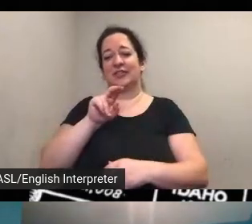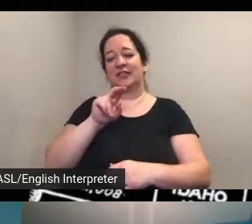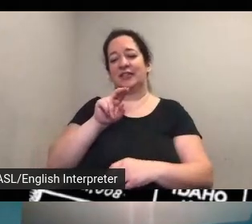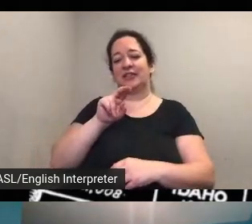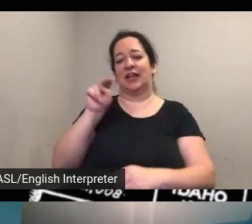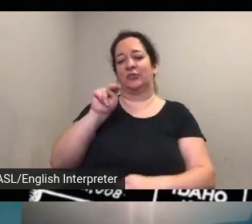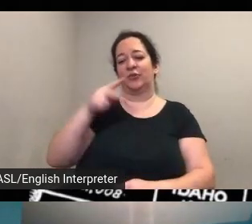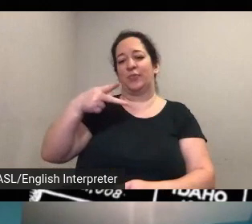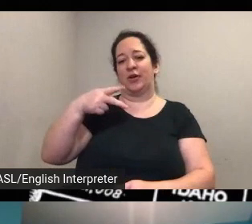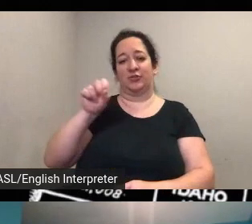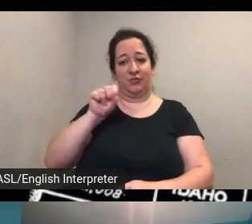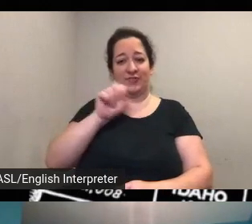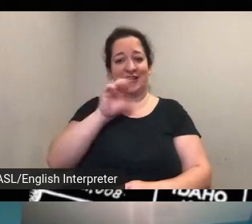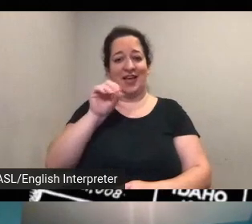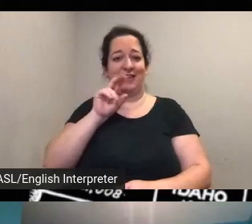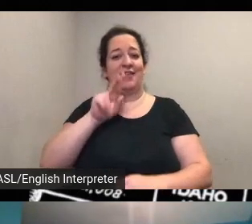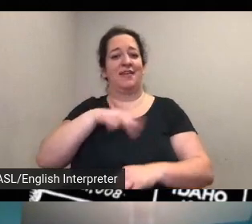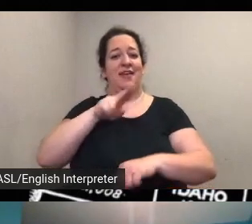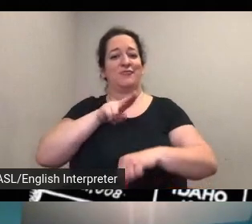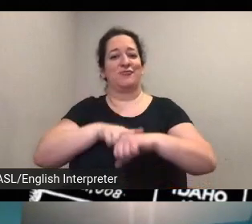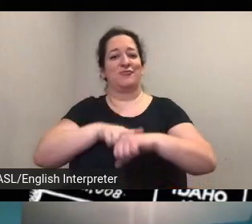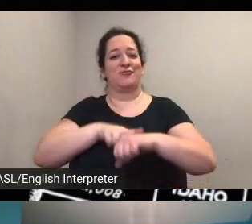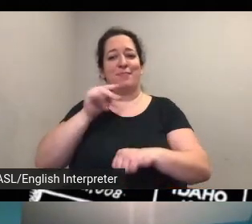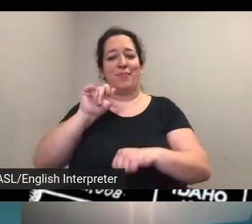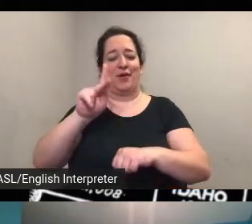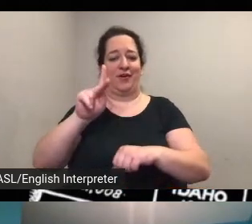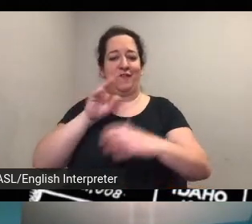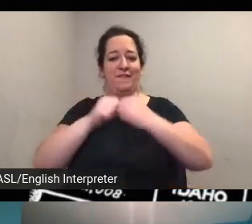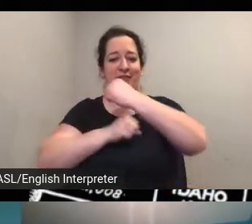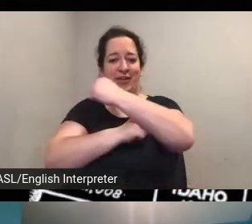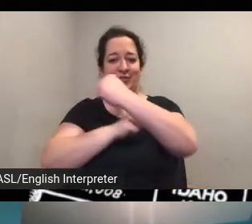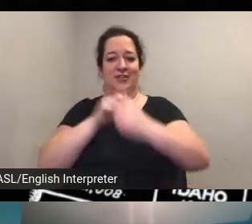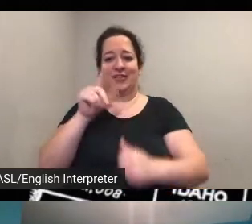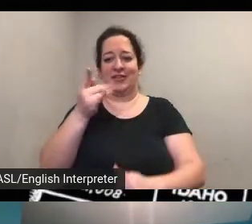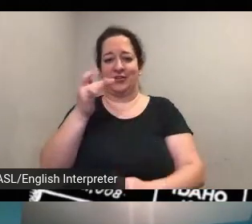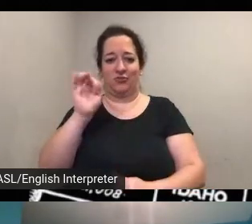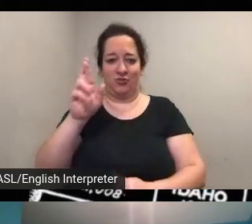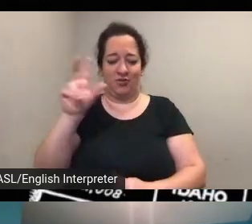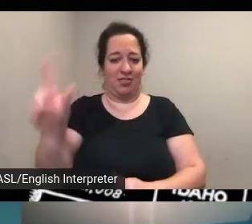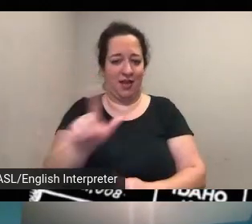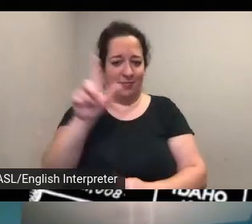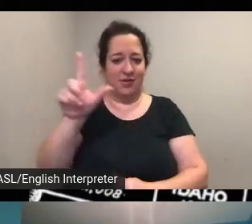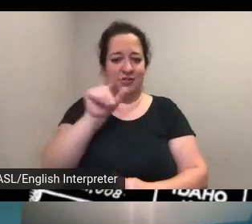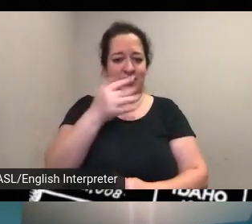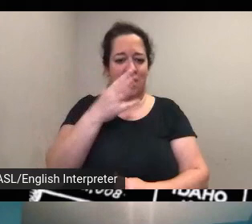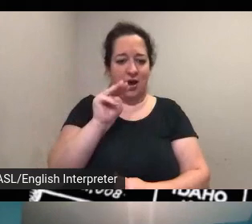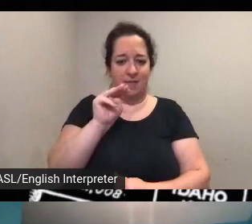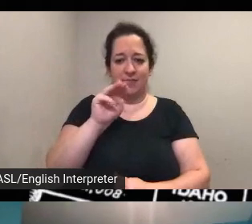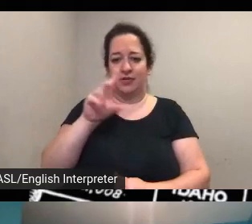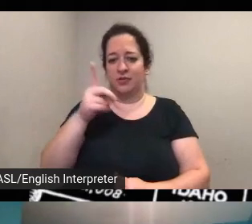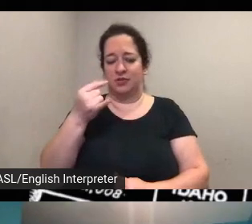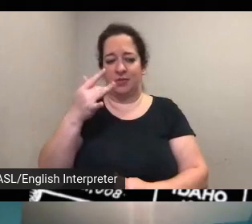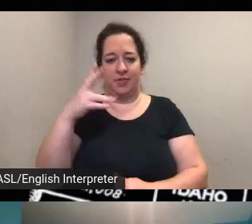um esri that this lessened your library tom dublin as well and